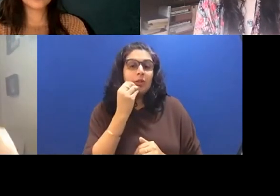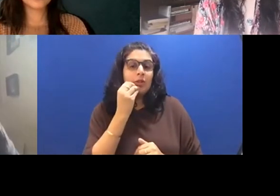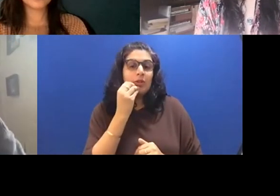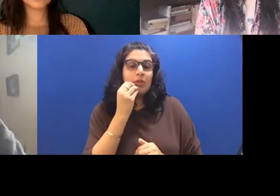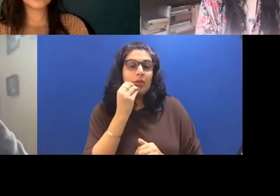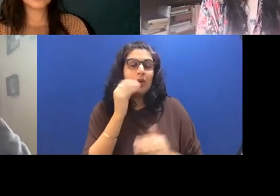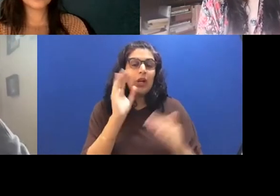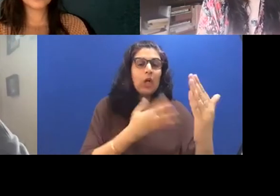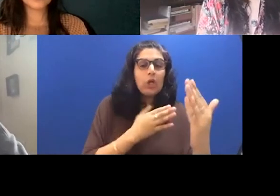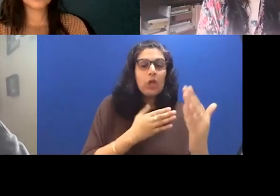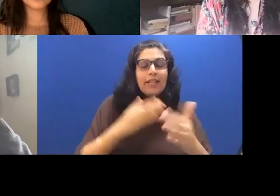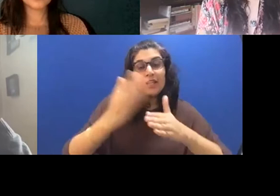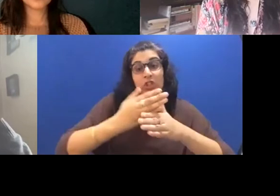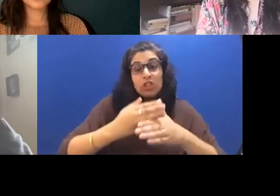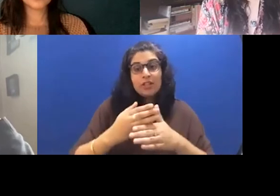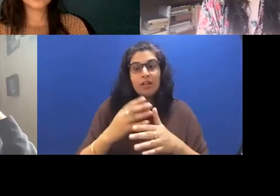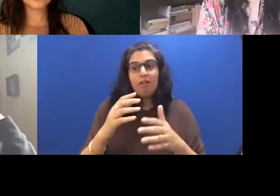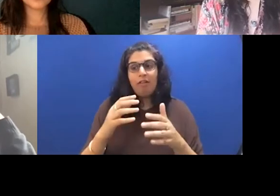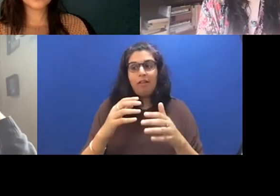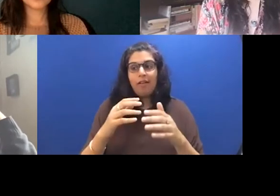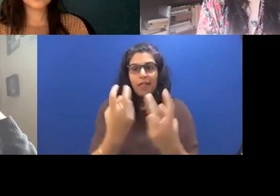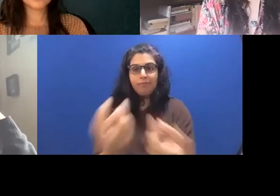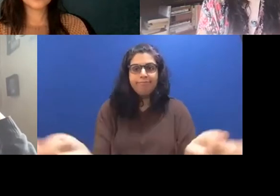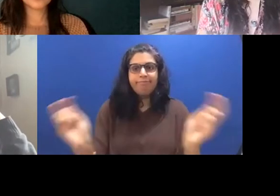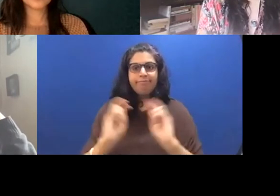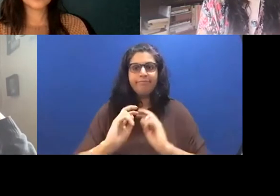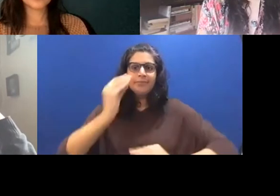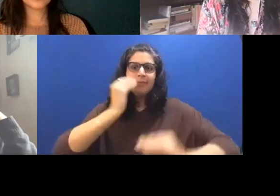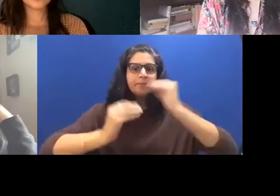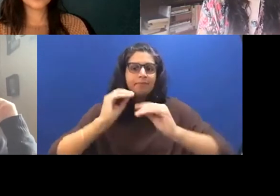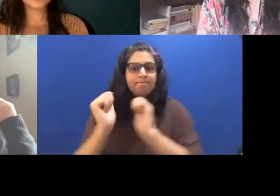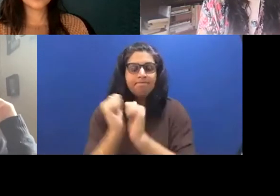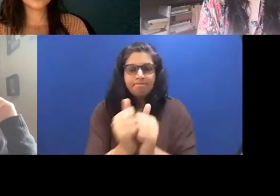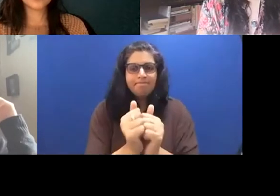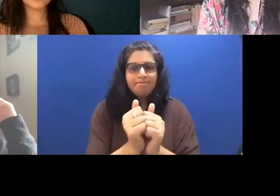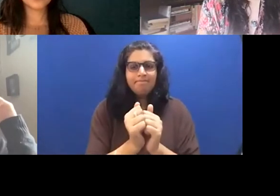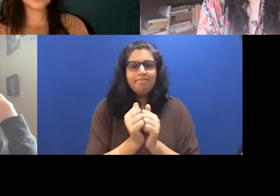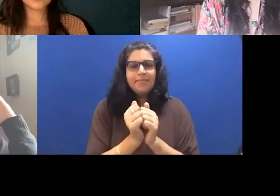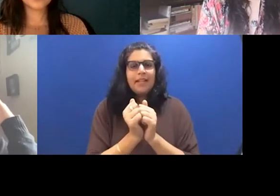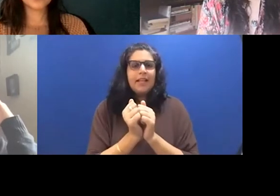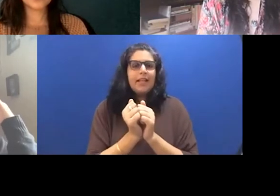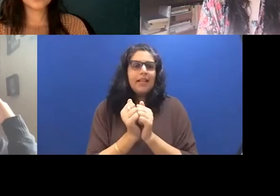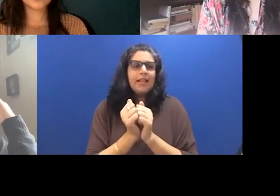of sharing meals, you know, it's this really elemental way of, you know, being with loved